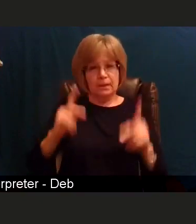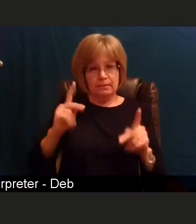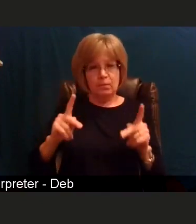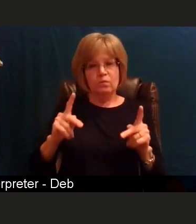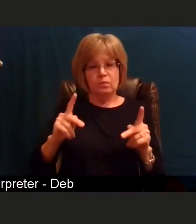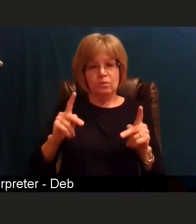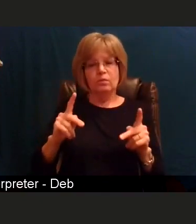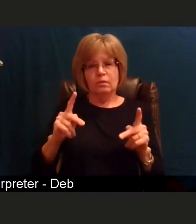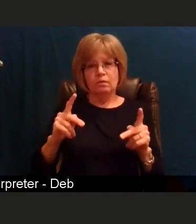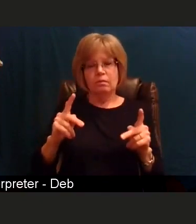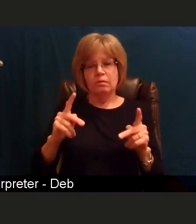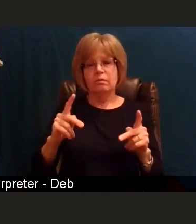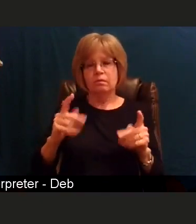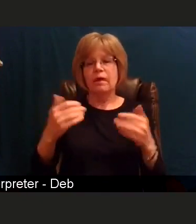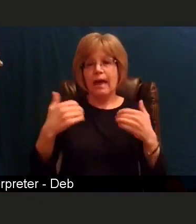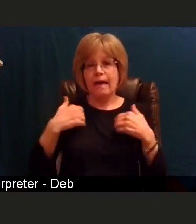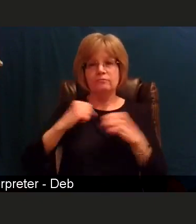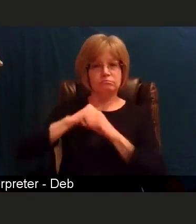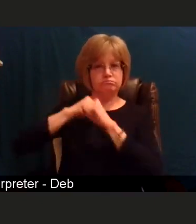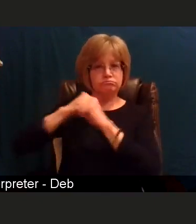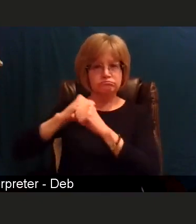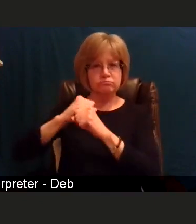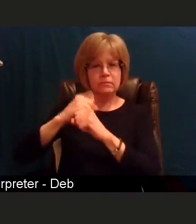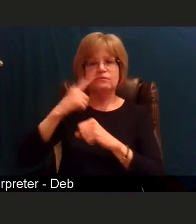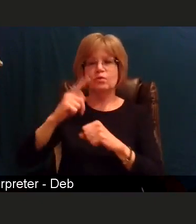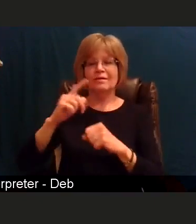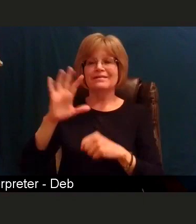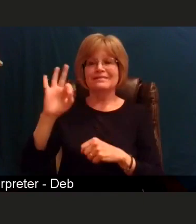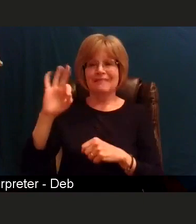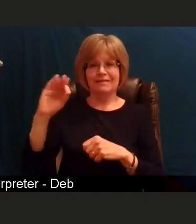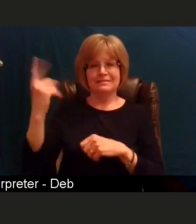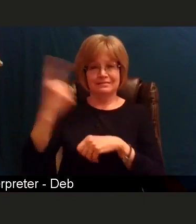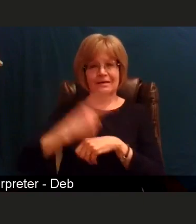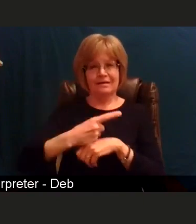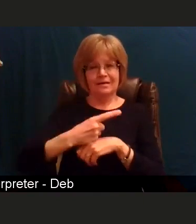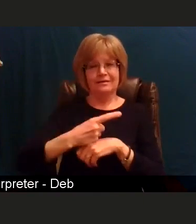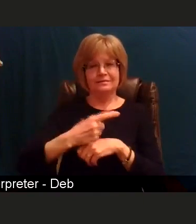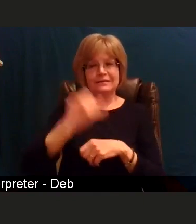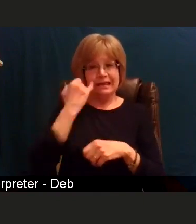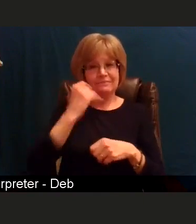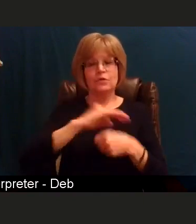would have if we had contracted COVID-19 or if we had contracted COVID-19.